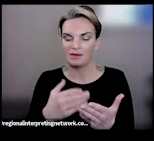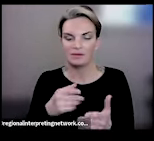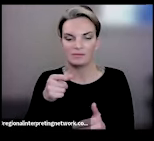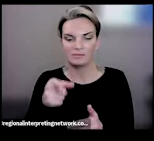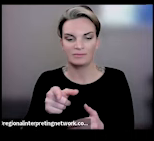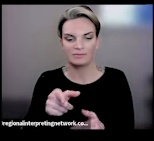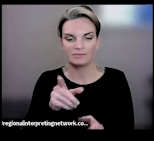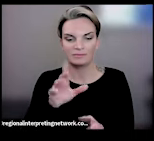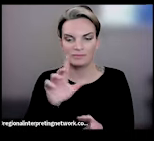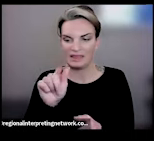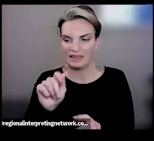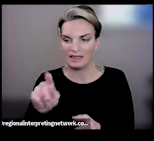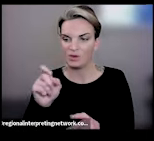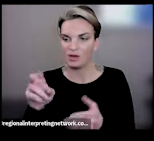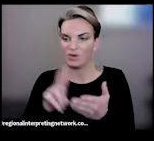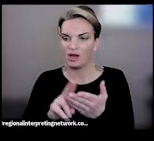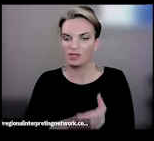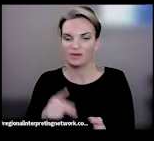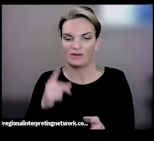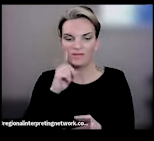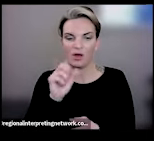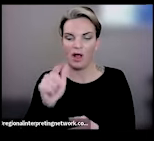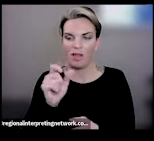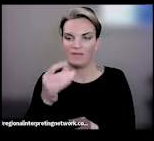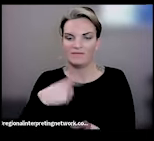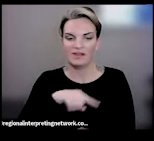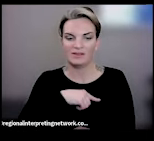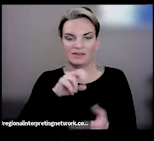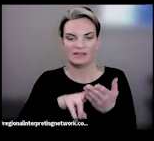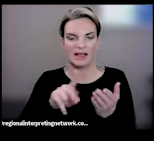link in the chat; you can also sign up for our newsletter to get